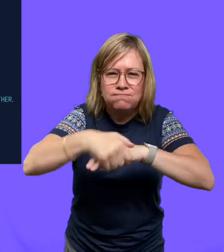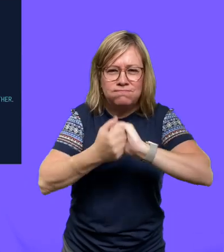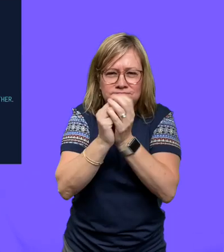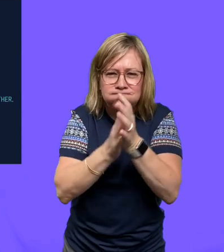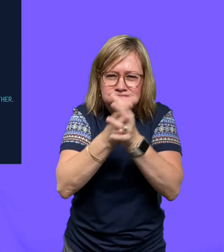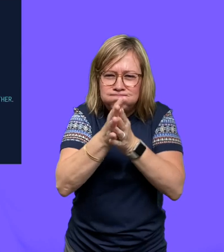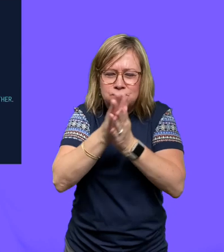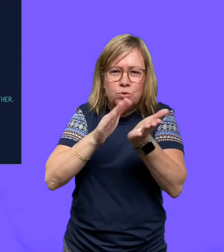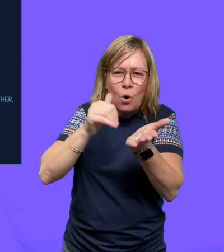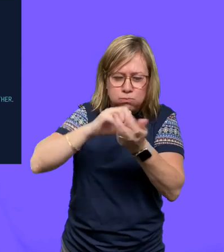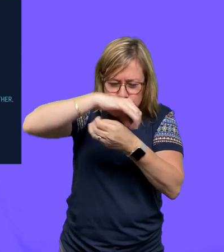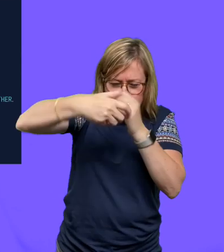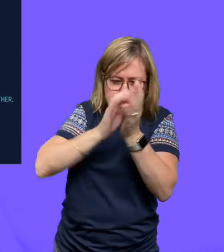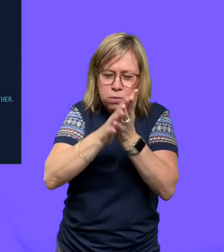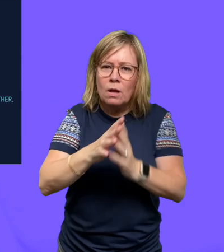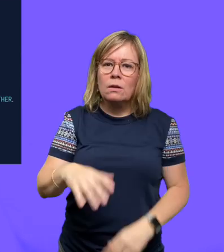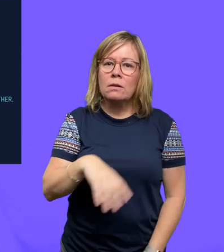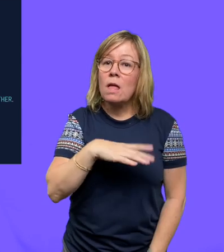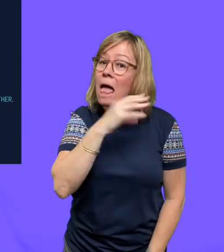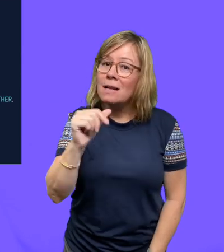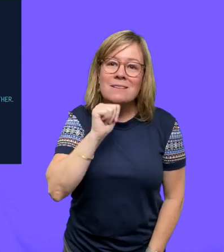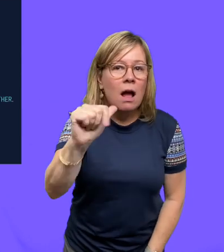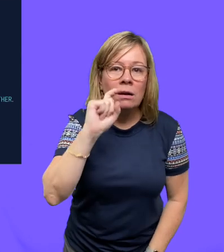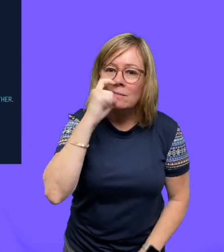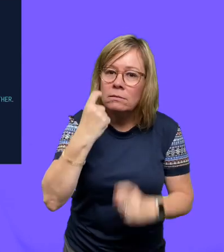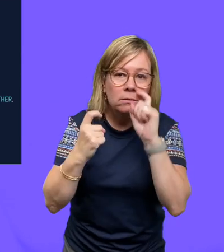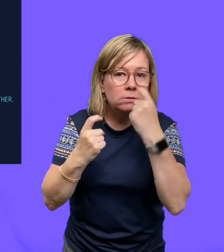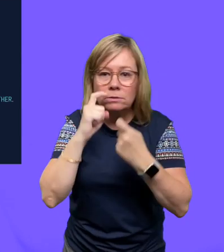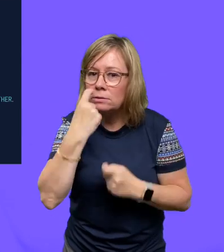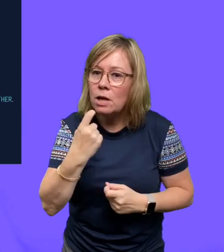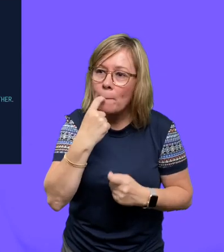soap and water and not picking your nose.